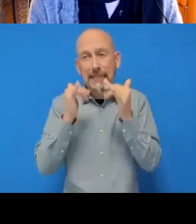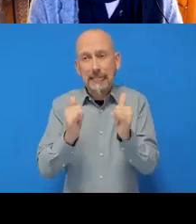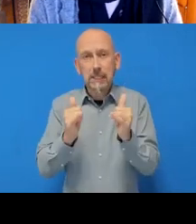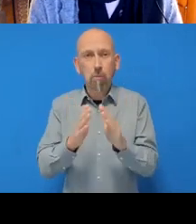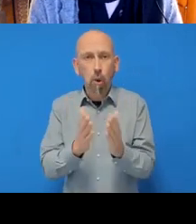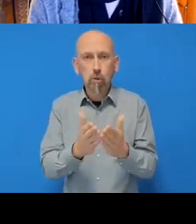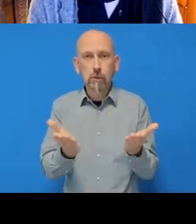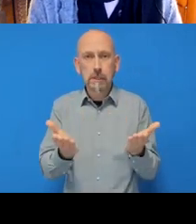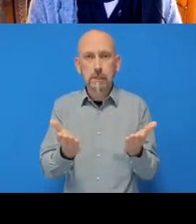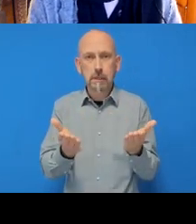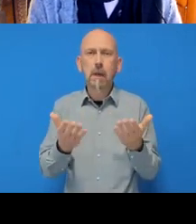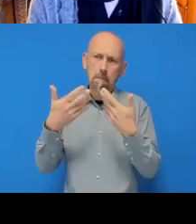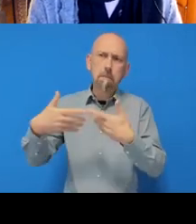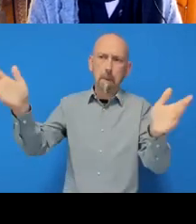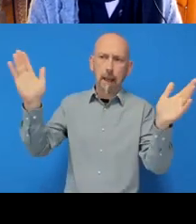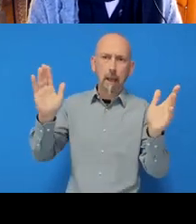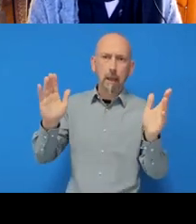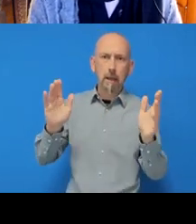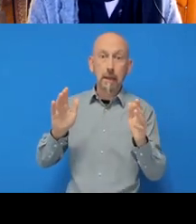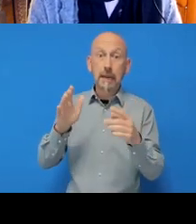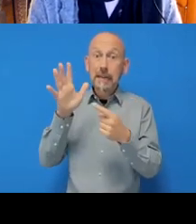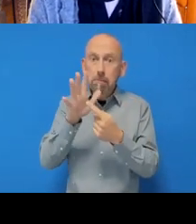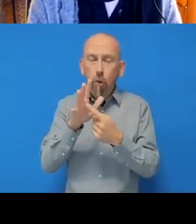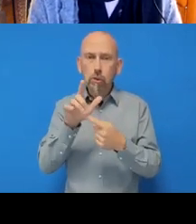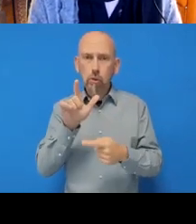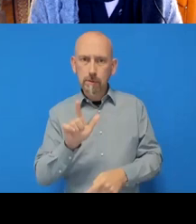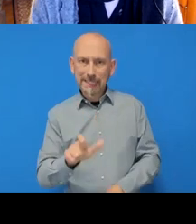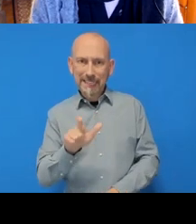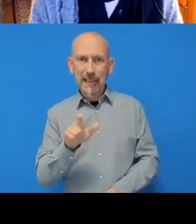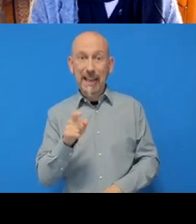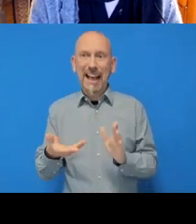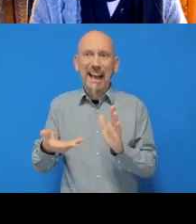And it's very important to click here: ‘Add a README file’. So README files